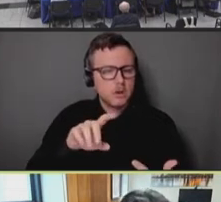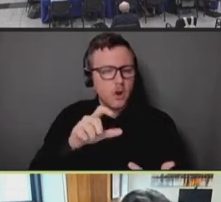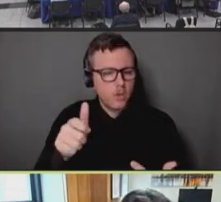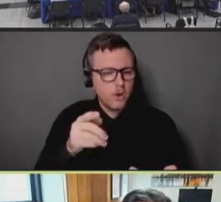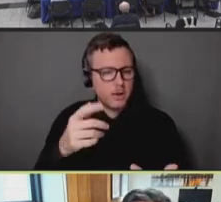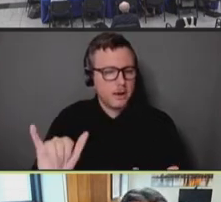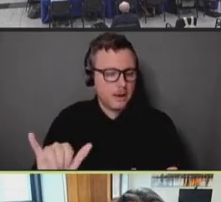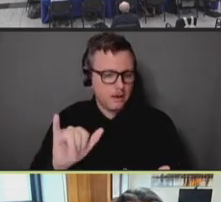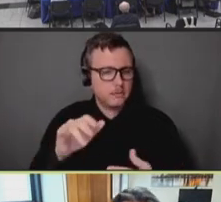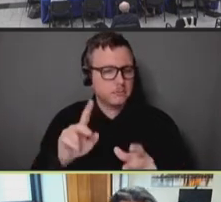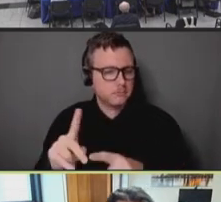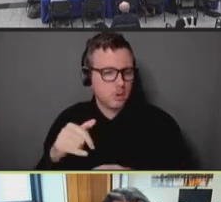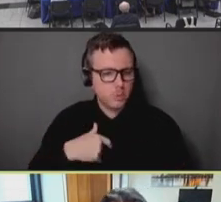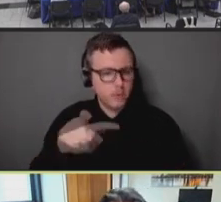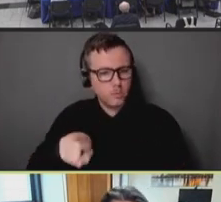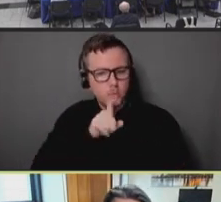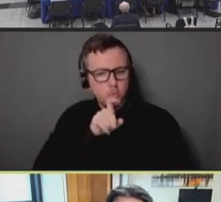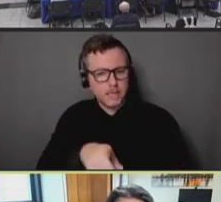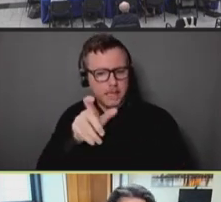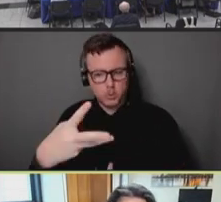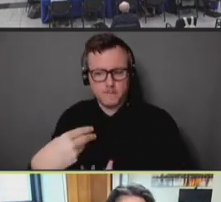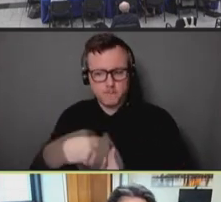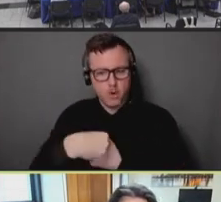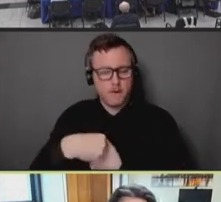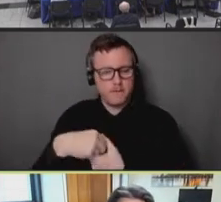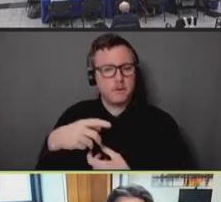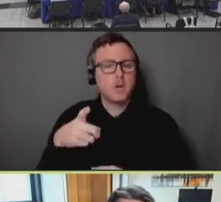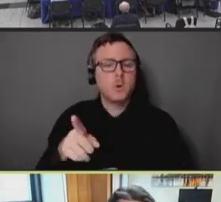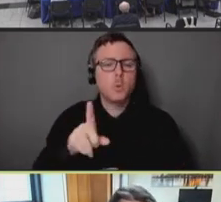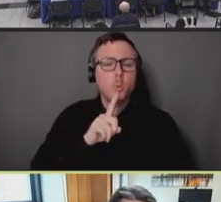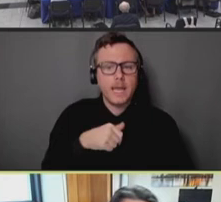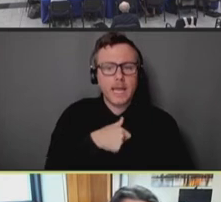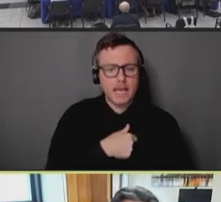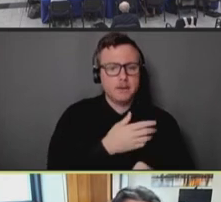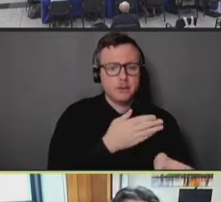We've also really deferred a lot of the messaging to the CBOs themselves,